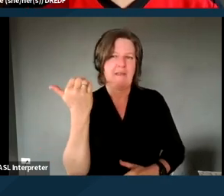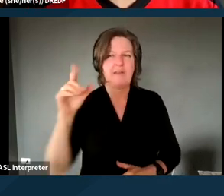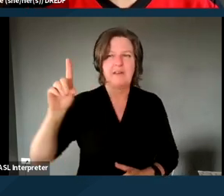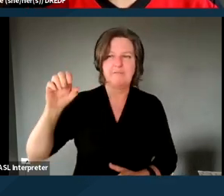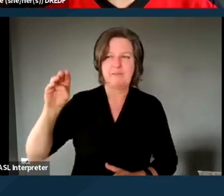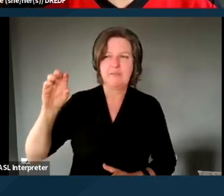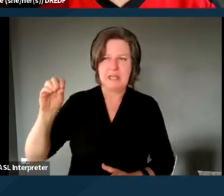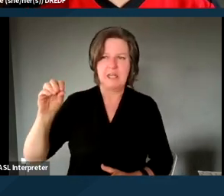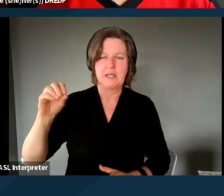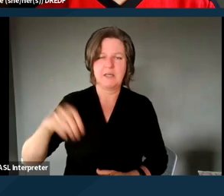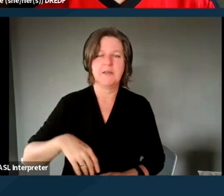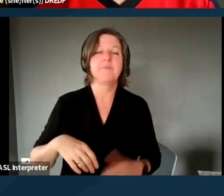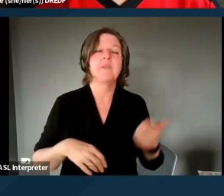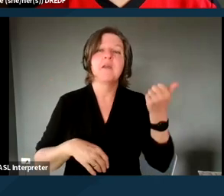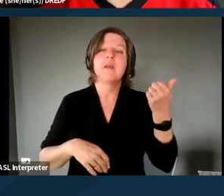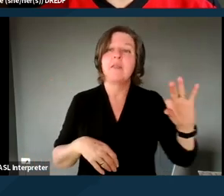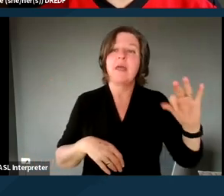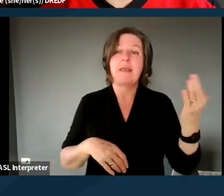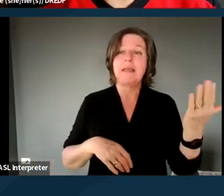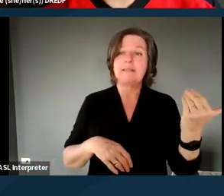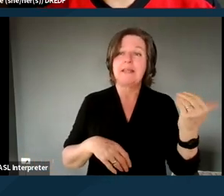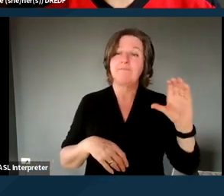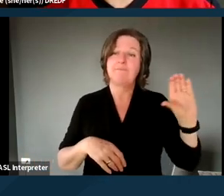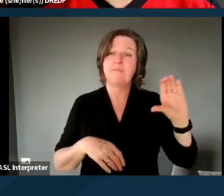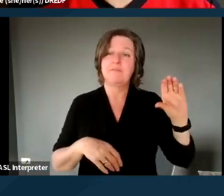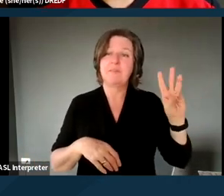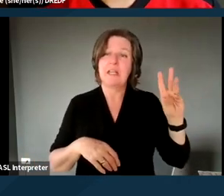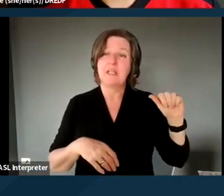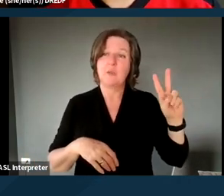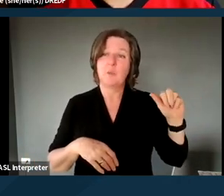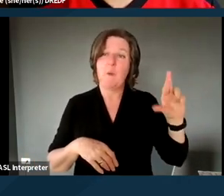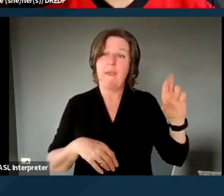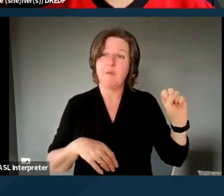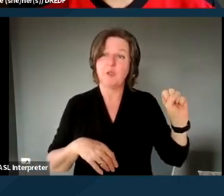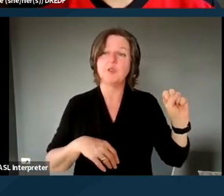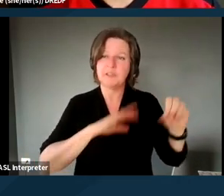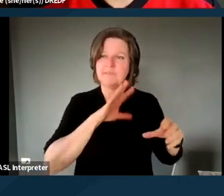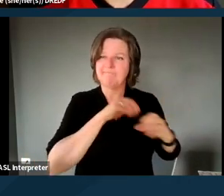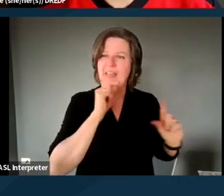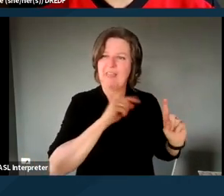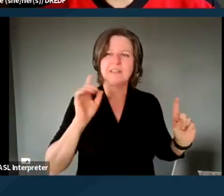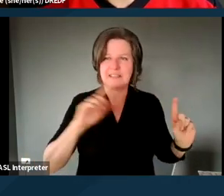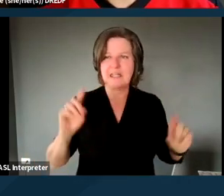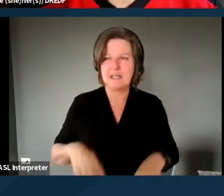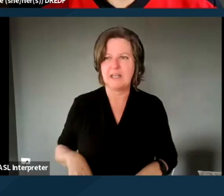The 1915 C waivers include the DD waiver and the other waivers that Erin went through,